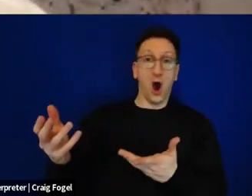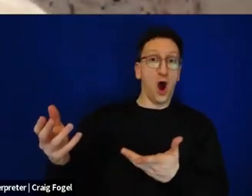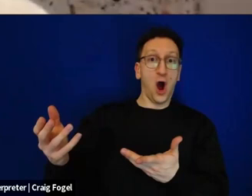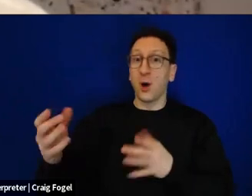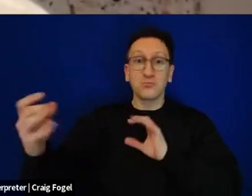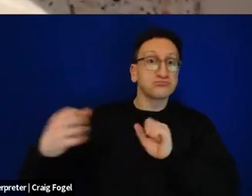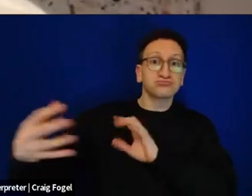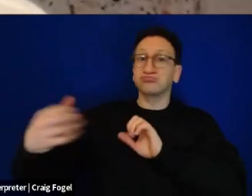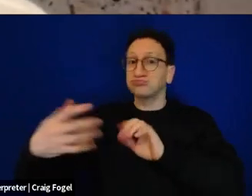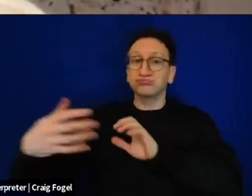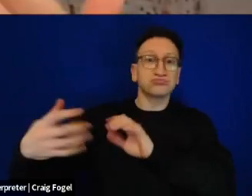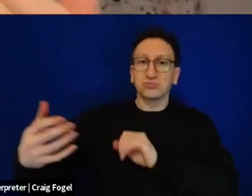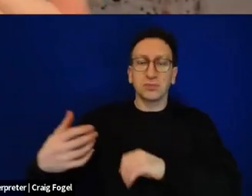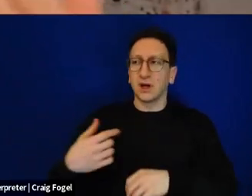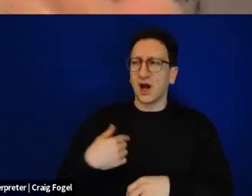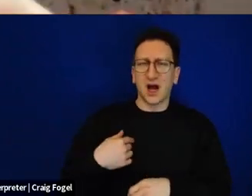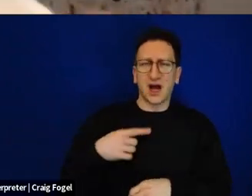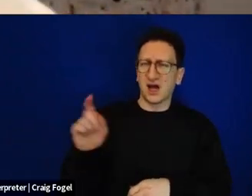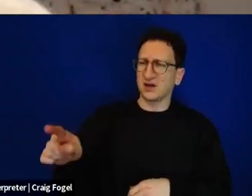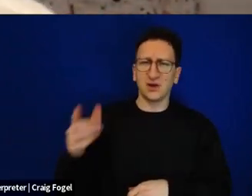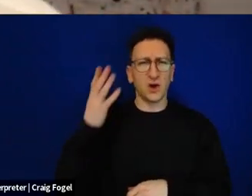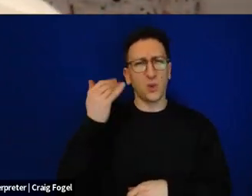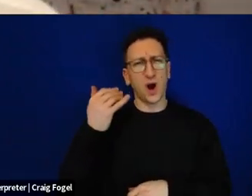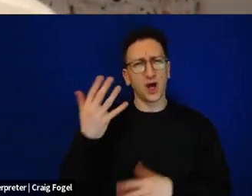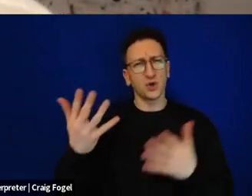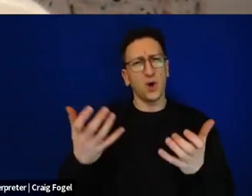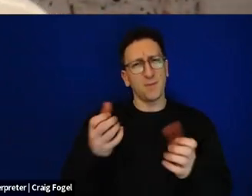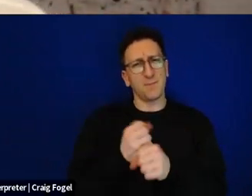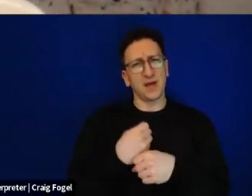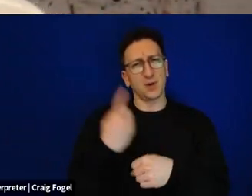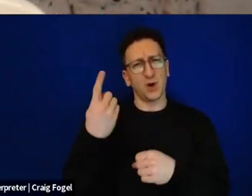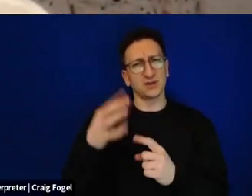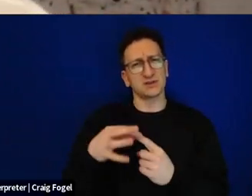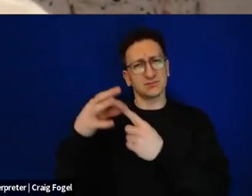We just had one question. Why do you need a Ukrainian Haggadah? And